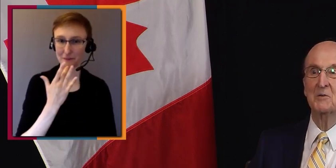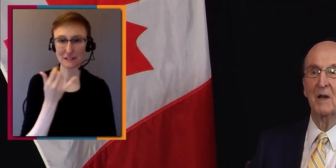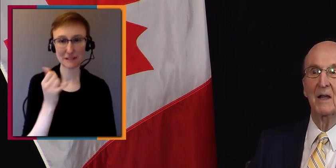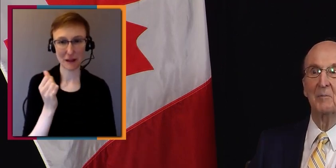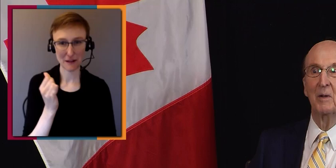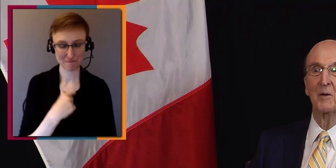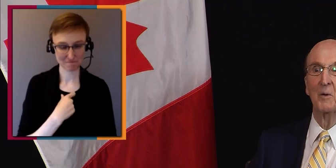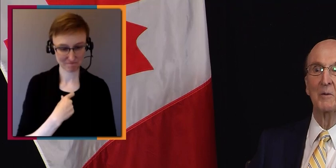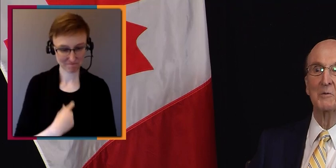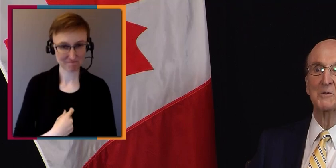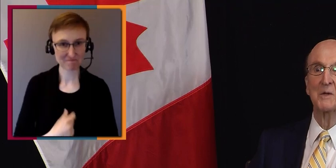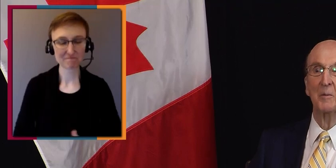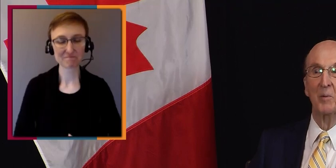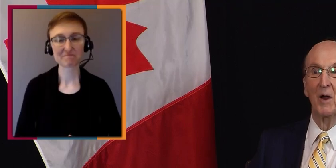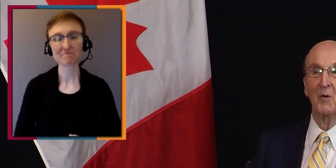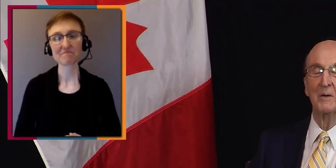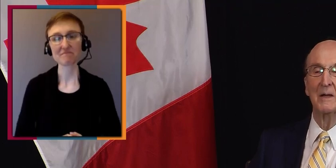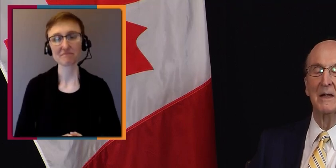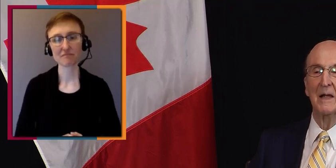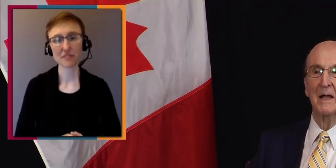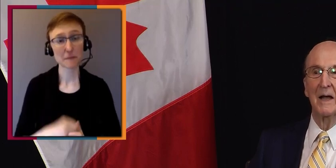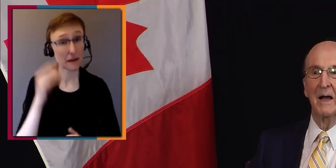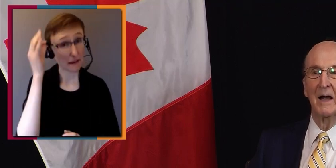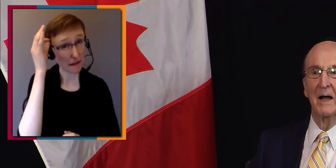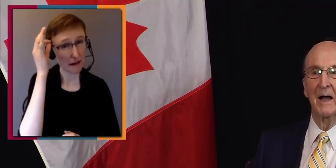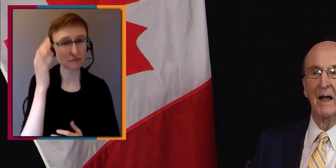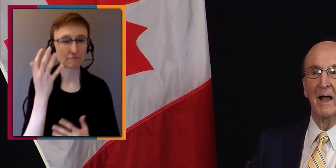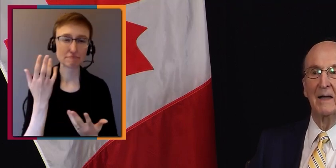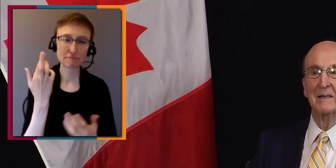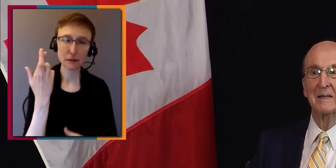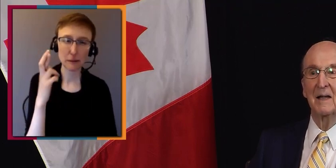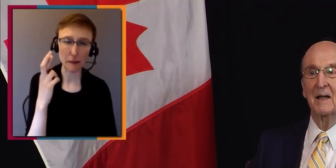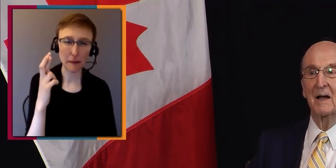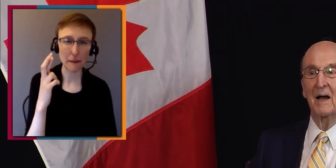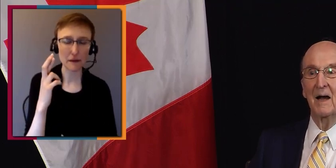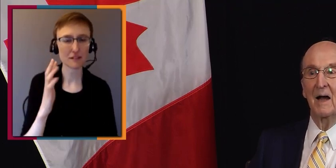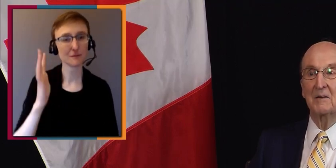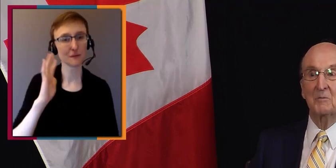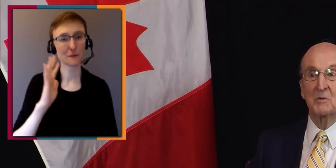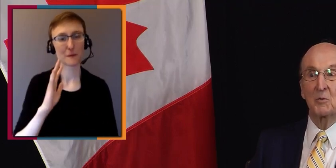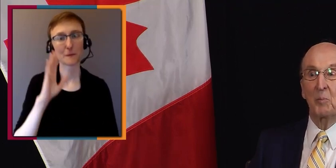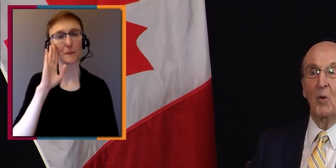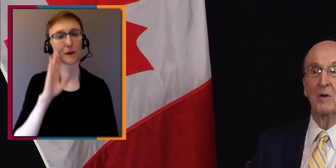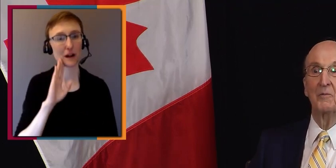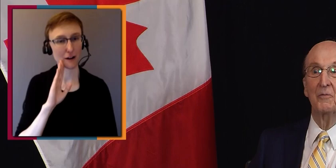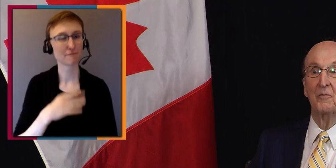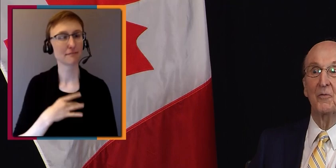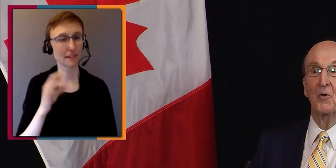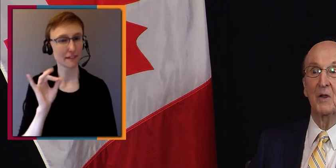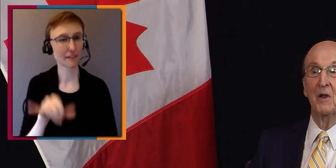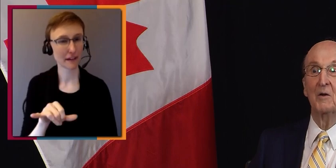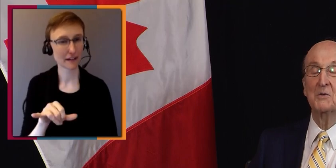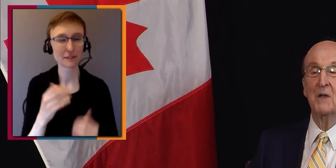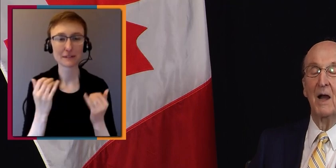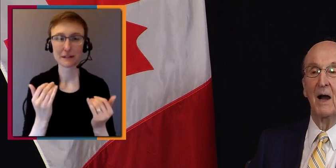I used to like it better when it was brown, and I was a reporter for years.